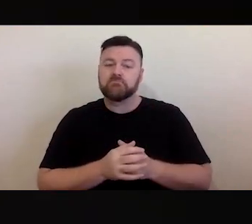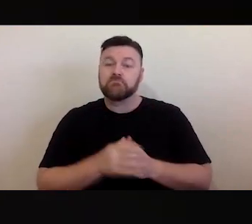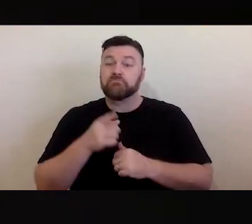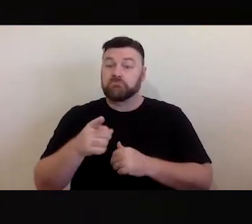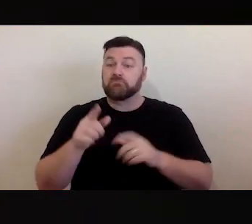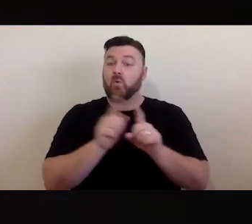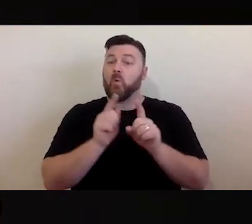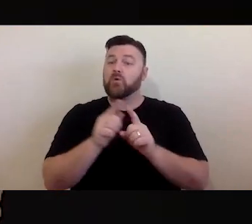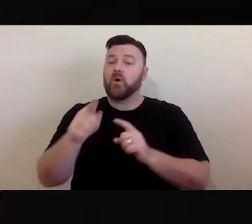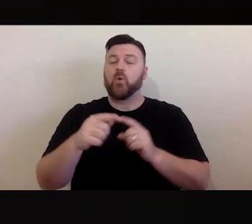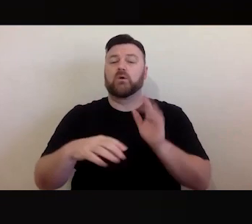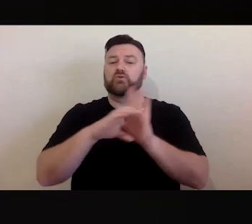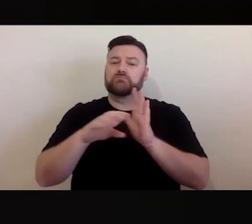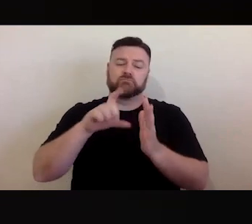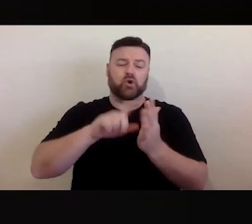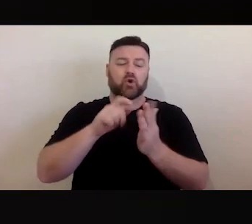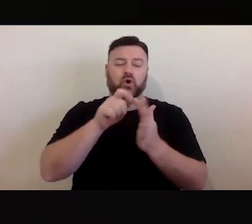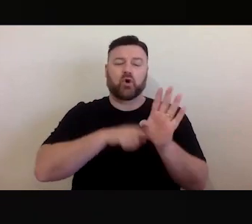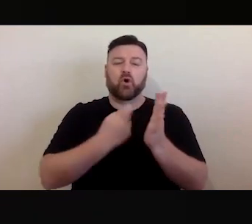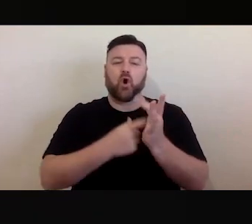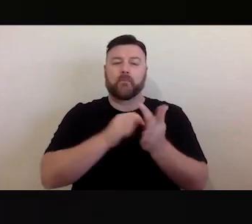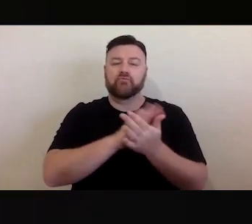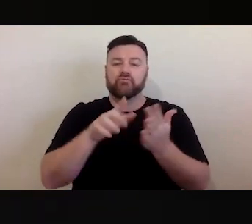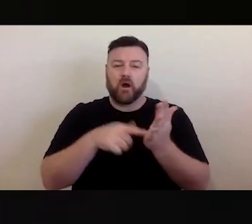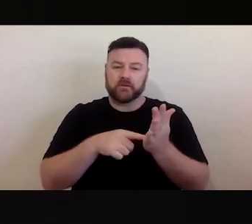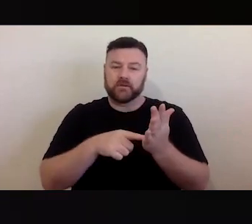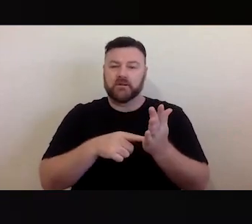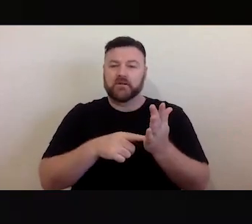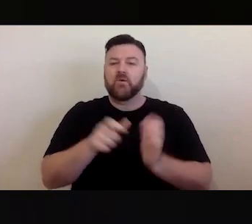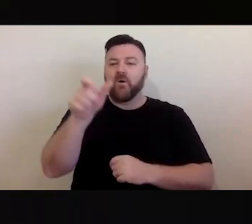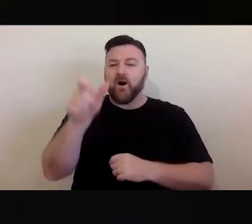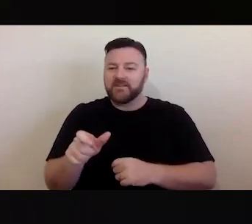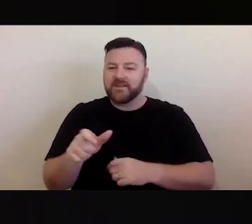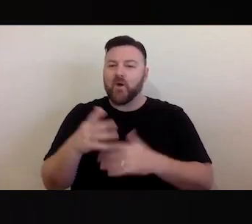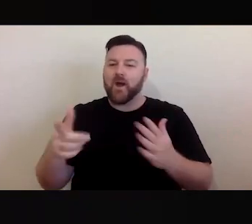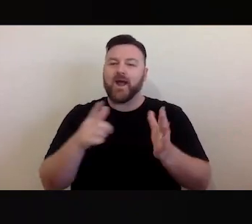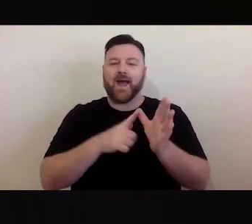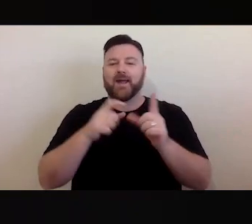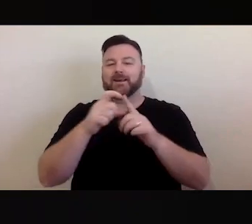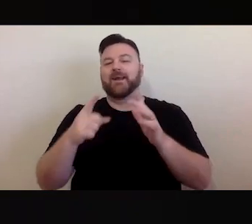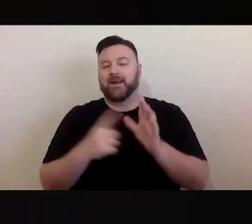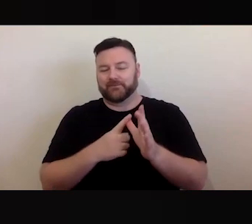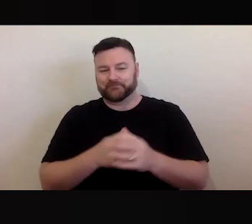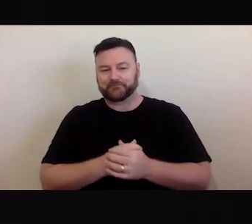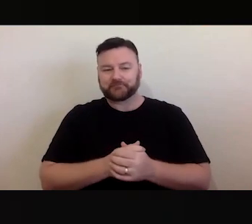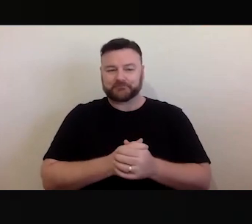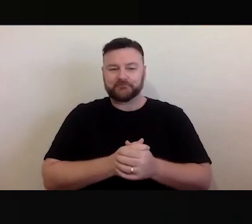officer at Digital Alliance and sits on the Australian libraries copyright committee, to just name a few.